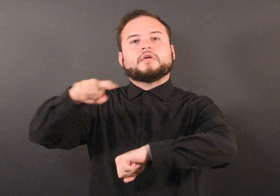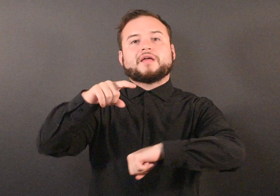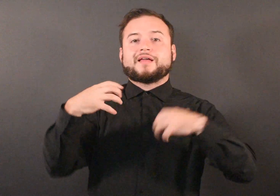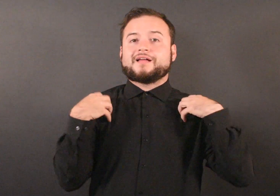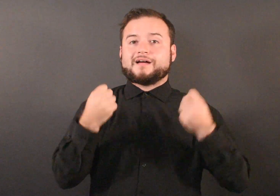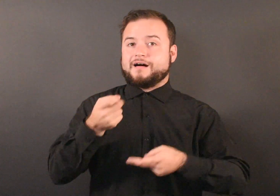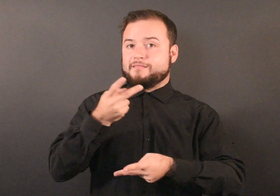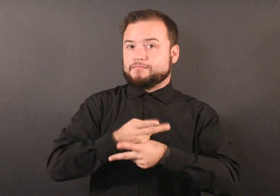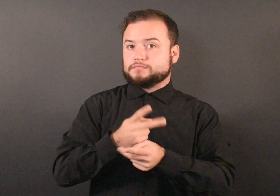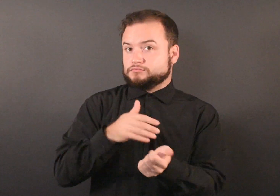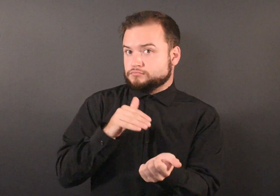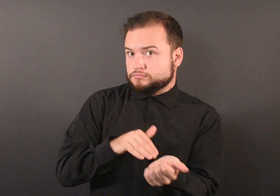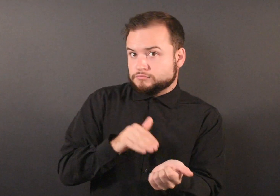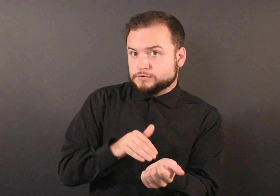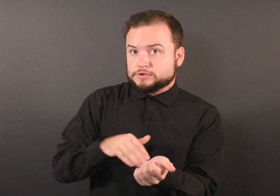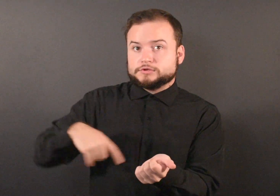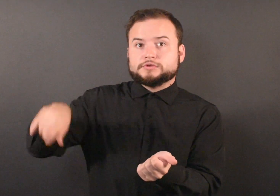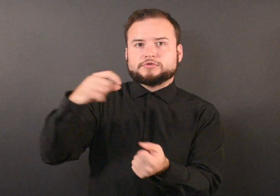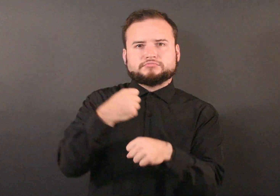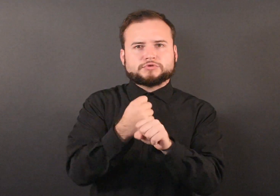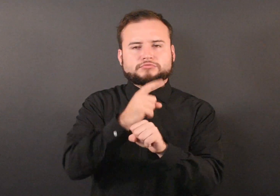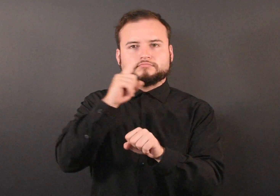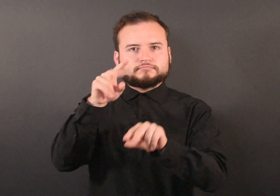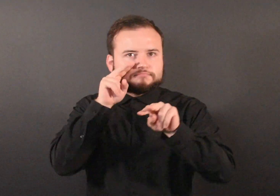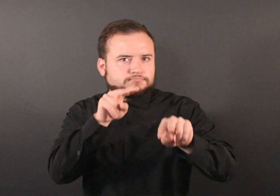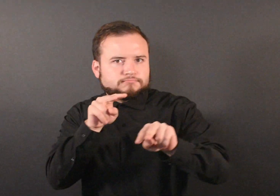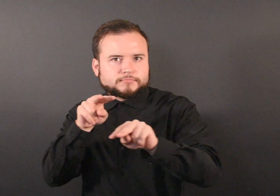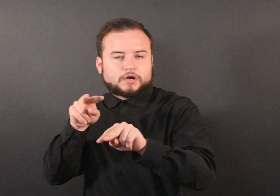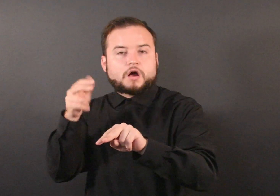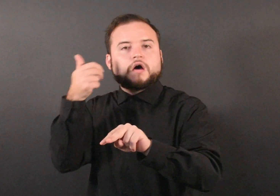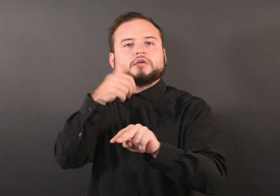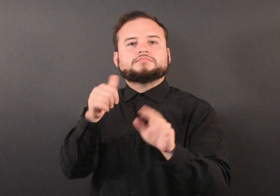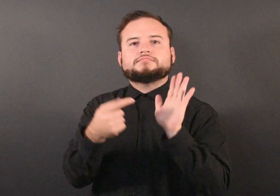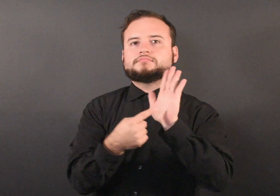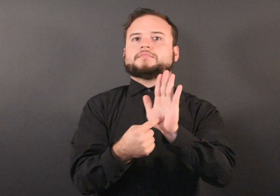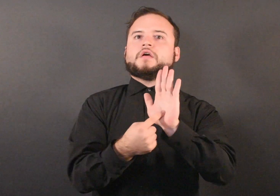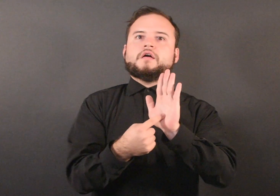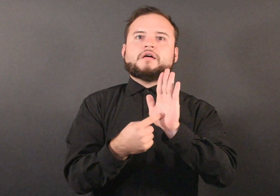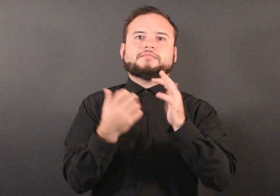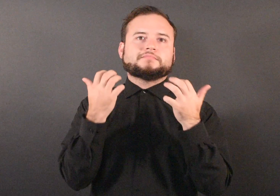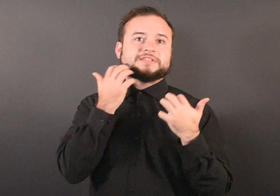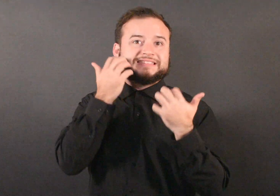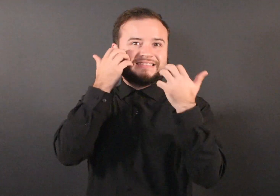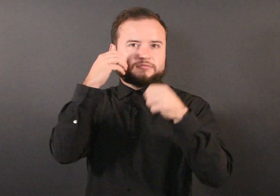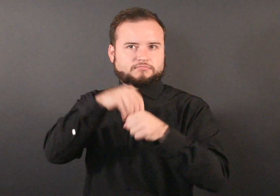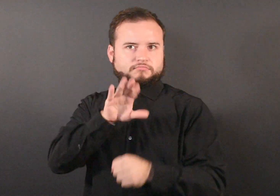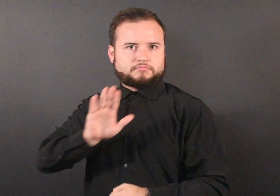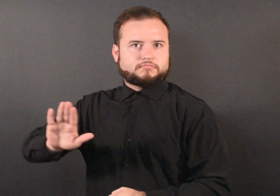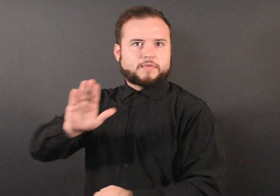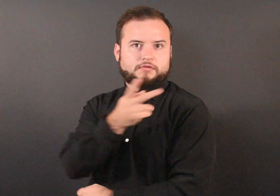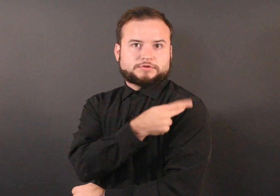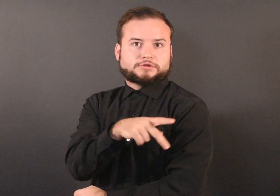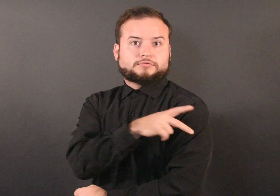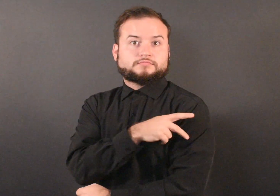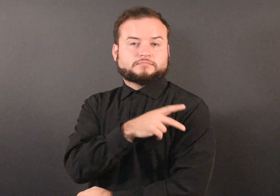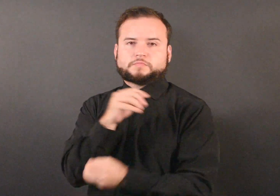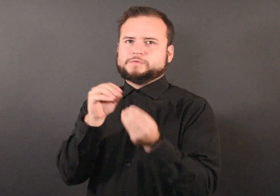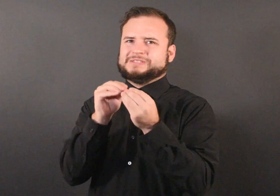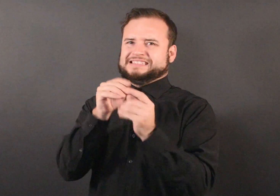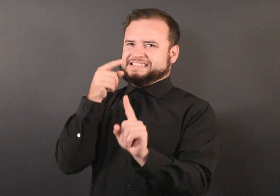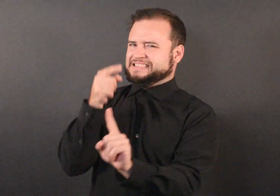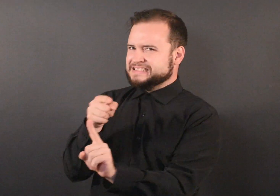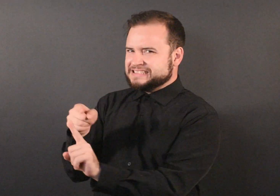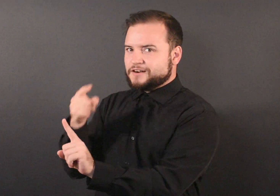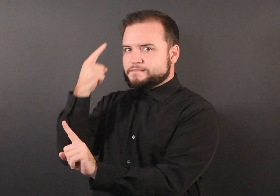watch for signs of measles in their patients, especially those with recent travel to areas